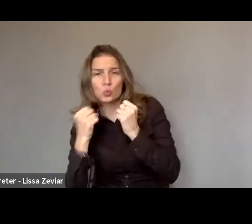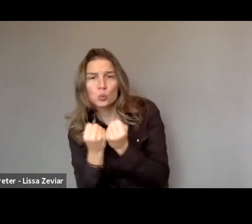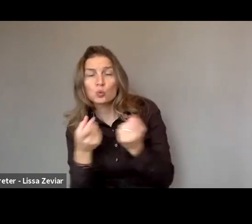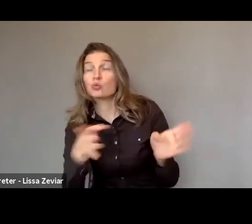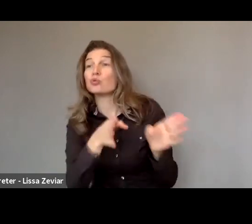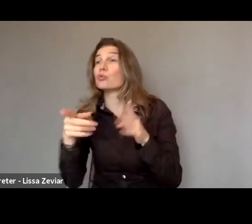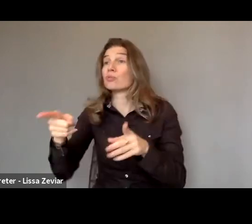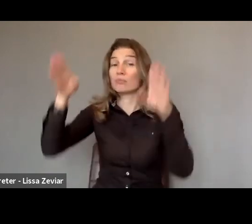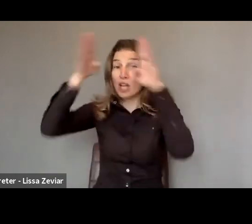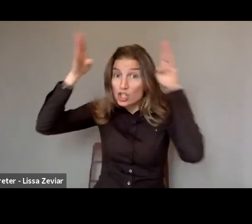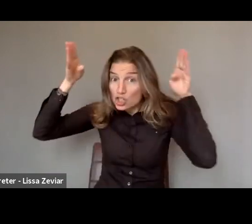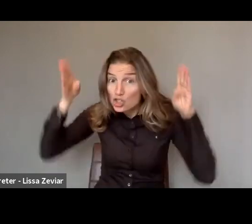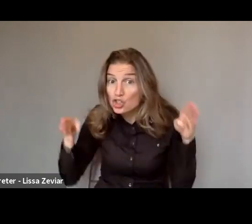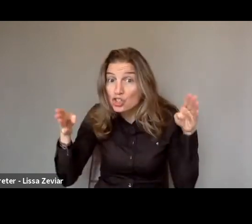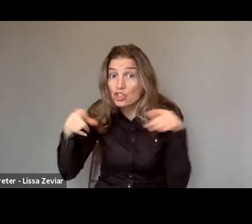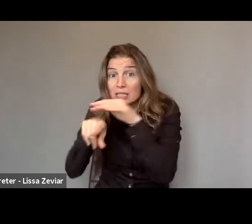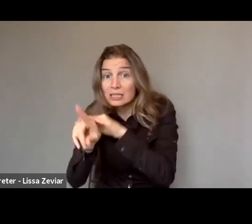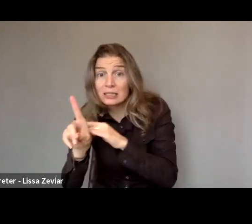that laws are adapted to make sure